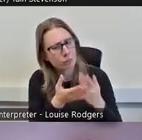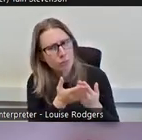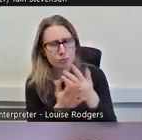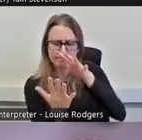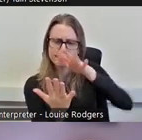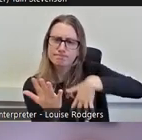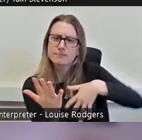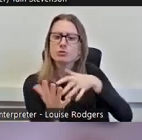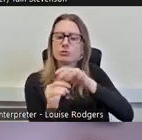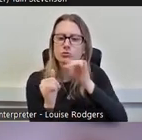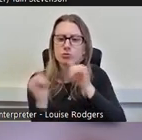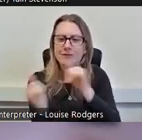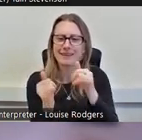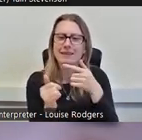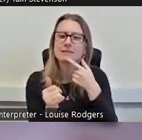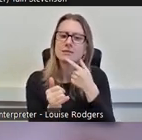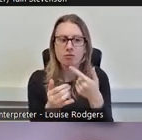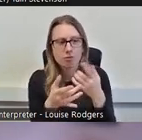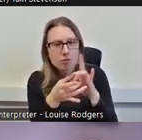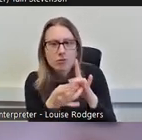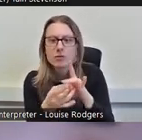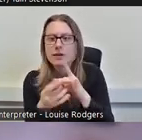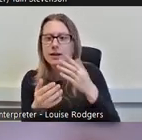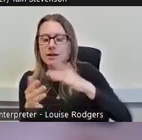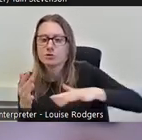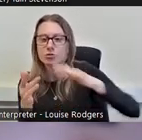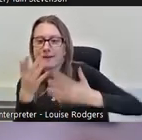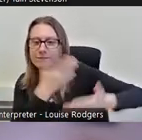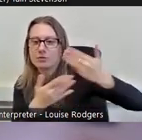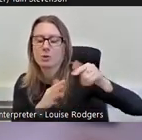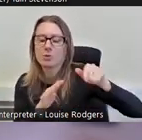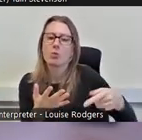environment or are engaging with culture have much higher participation rates than those that don't.